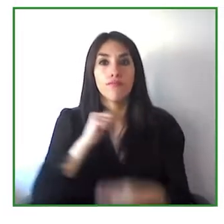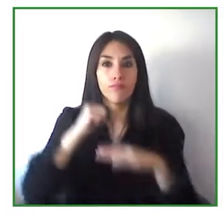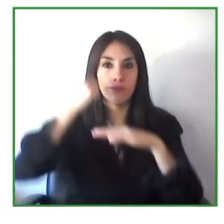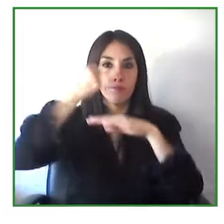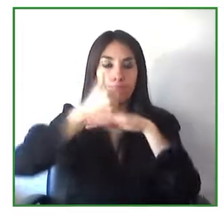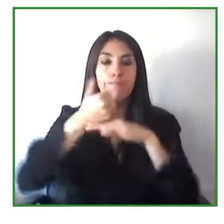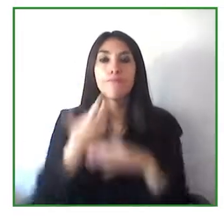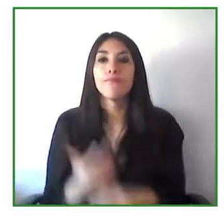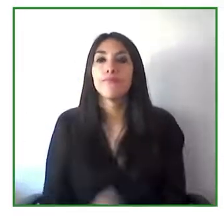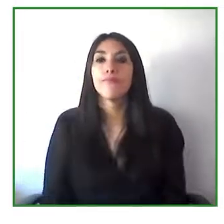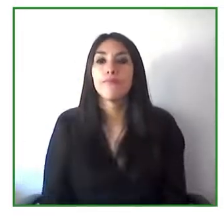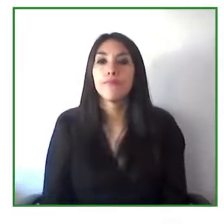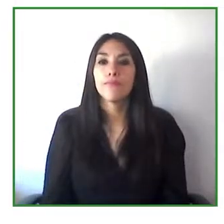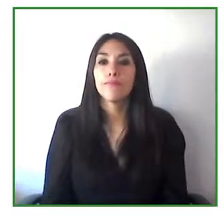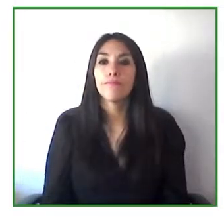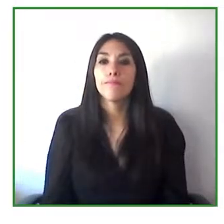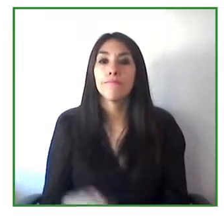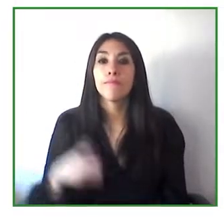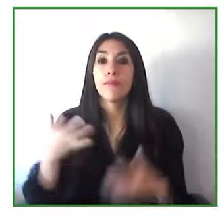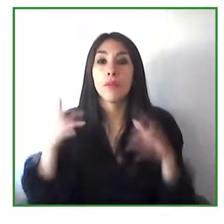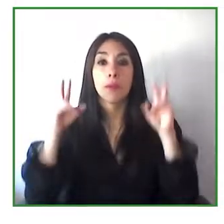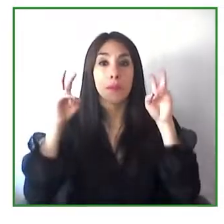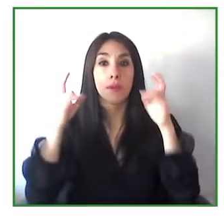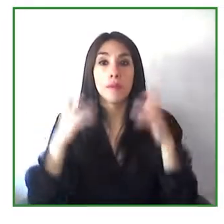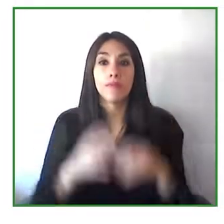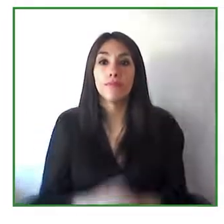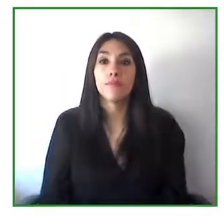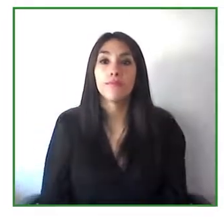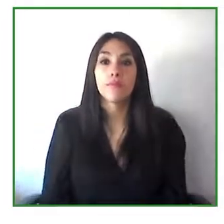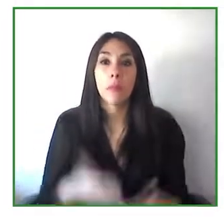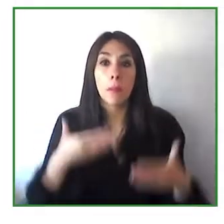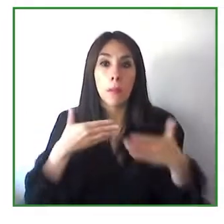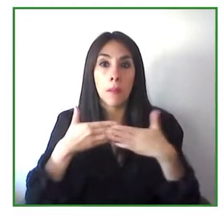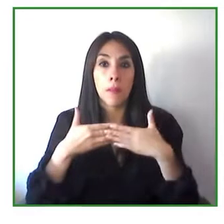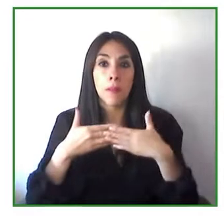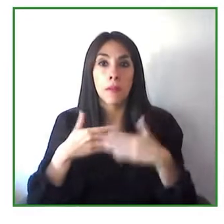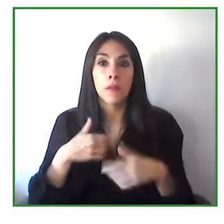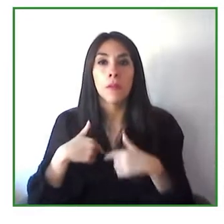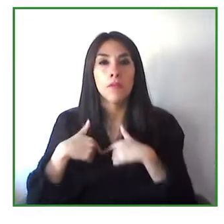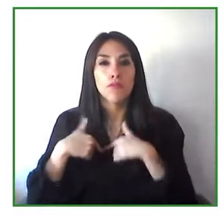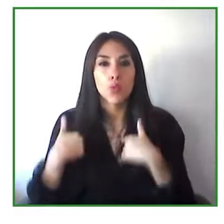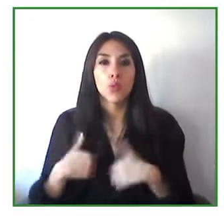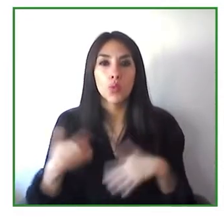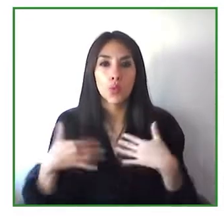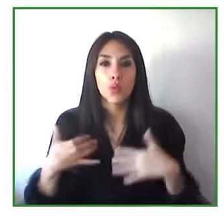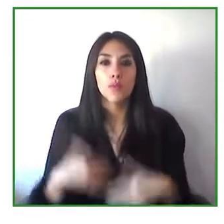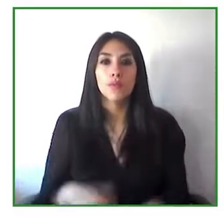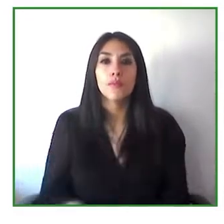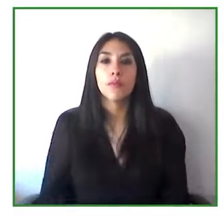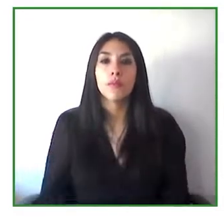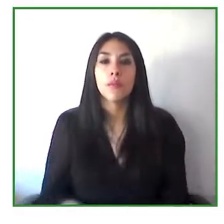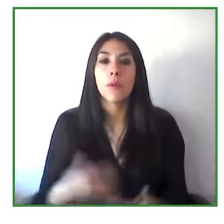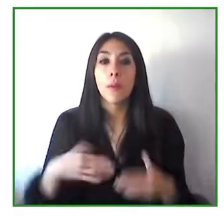one of the main expressions of what it means to implement the United Nations Convention